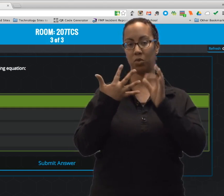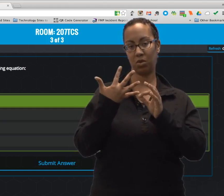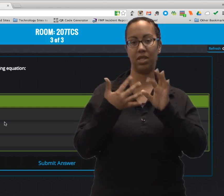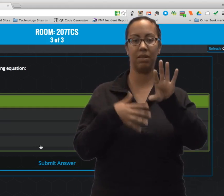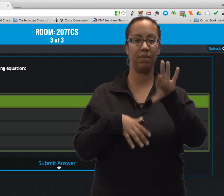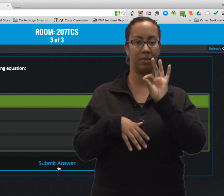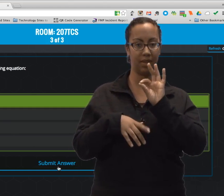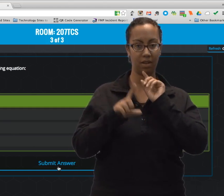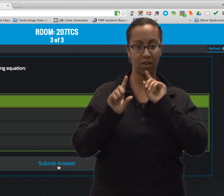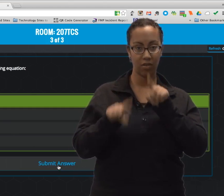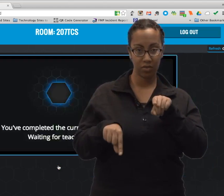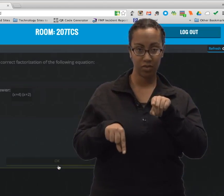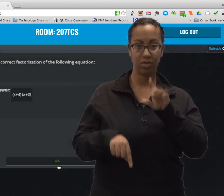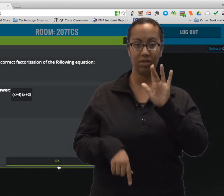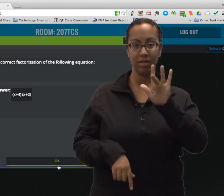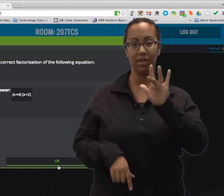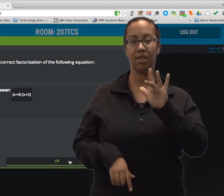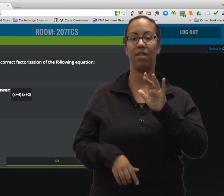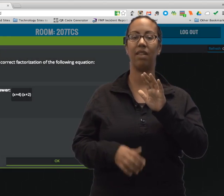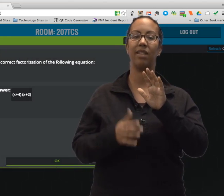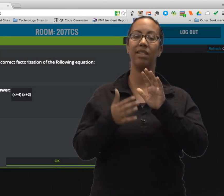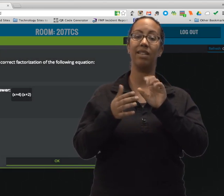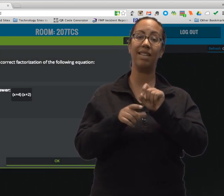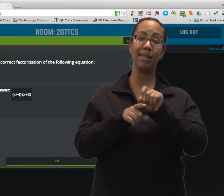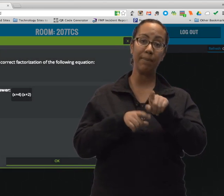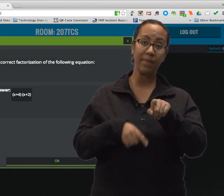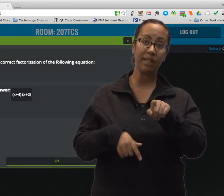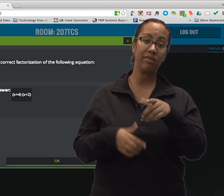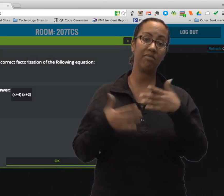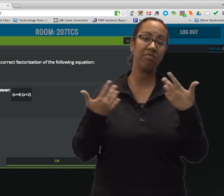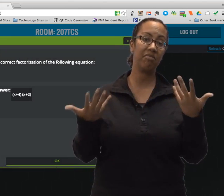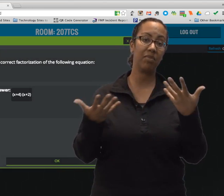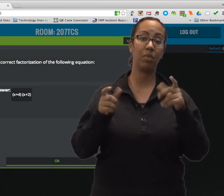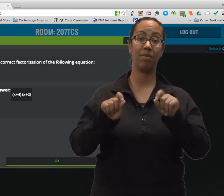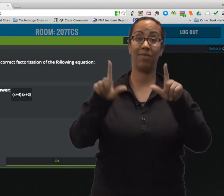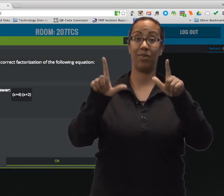The next question is multiple choice. So, you select your answer and click Submit.